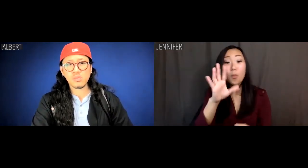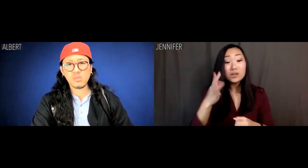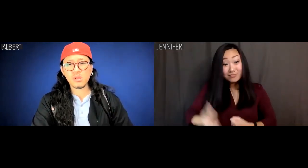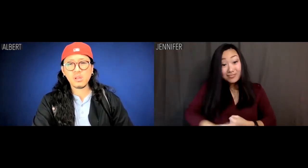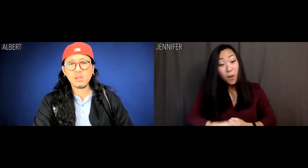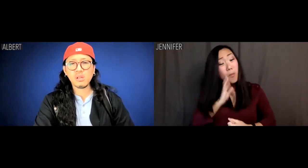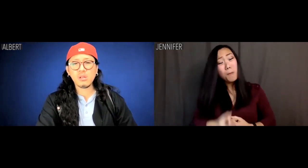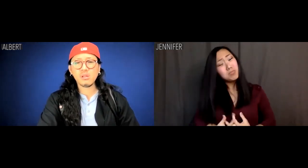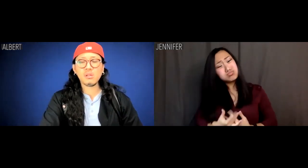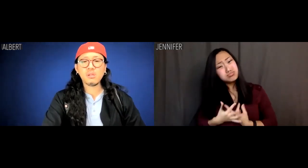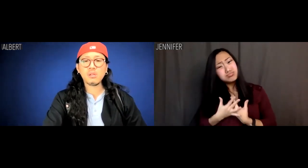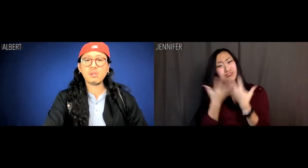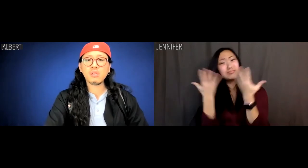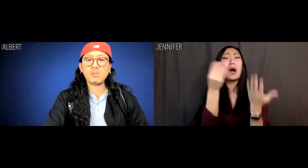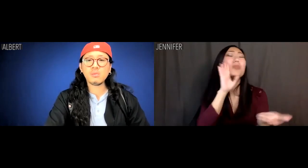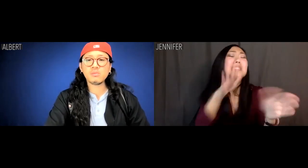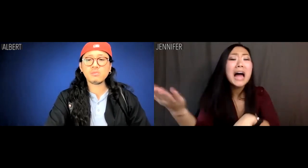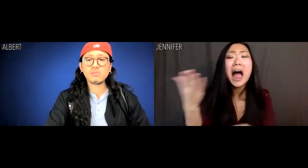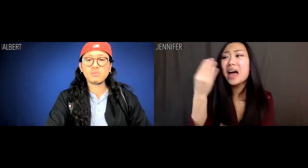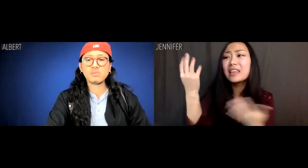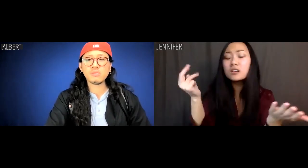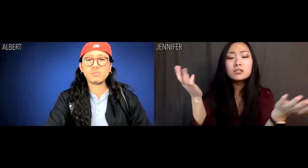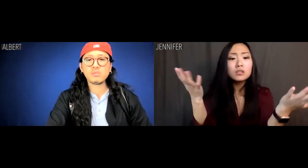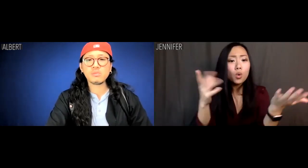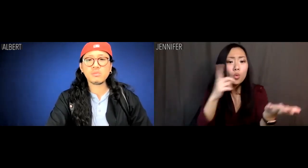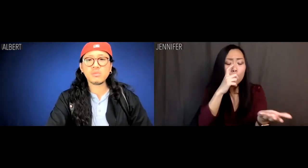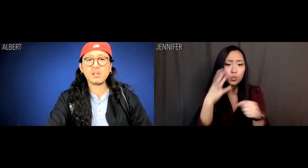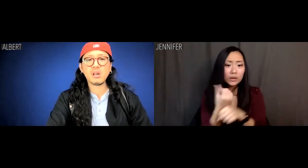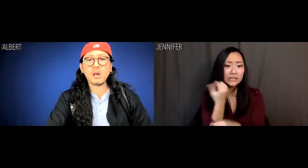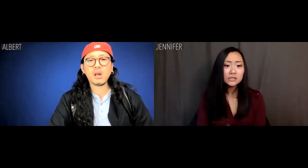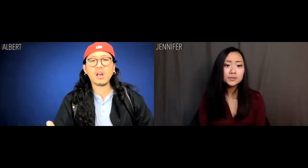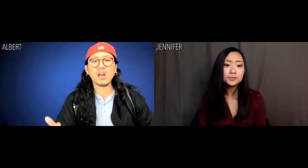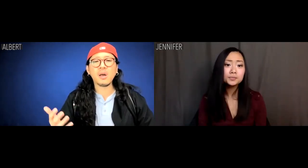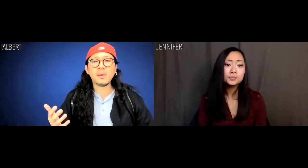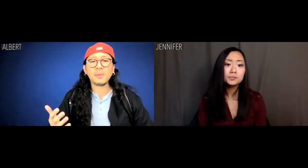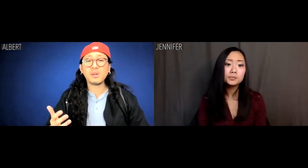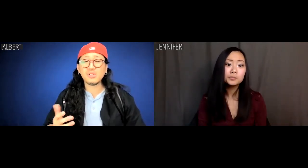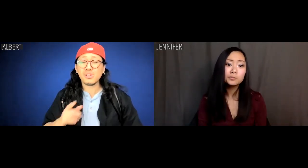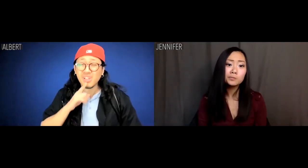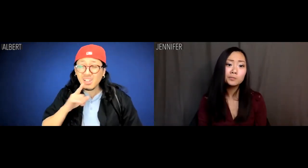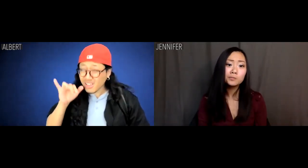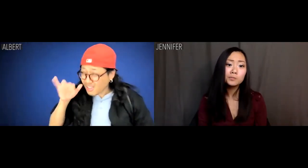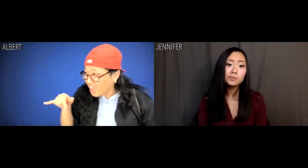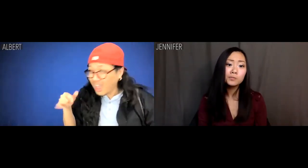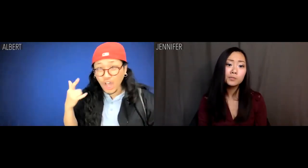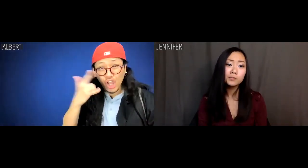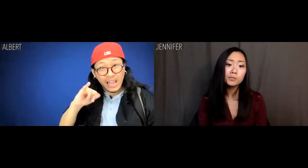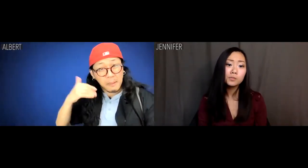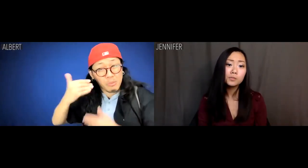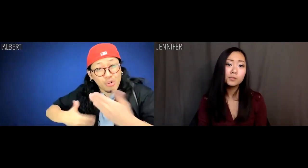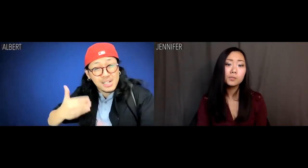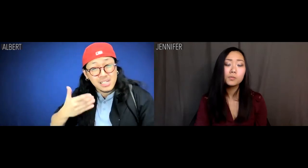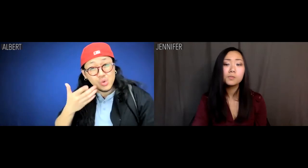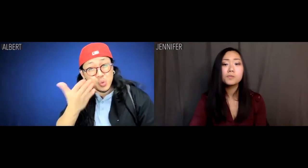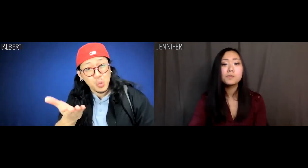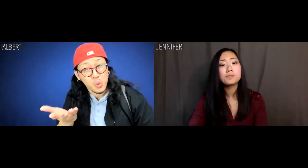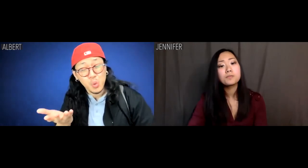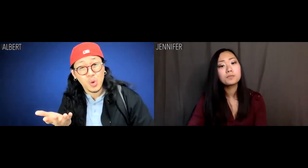your stomach will burn through and you'll die. And then who wins? Albert: Is this progress to you?